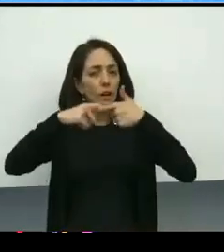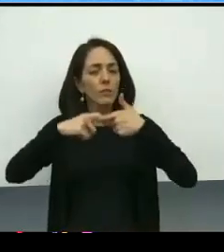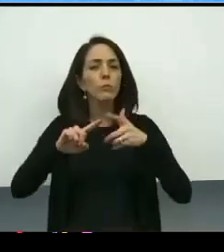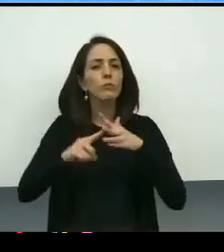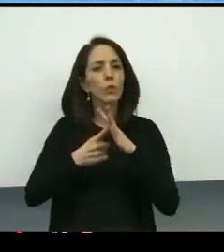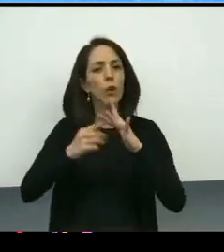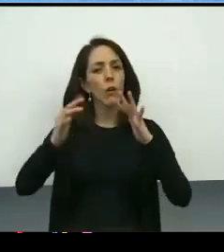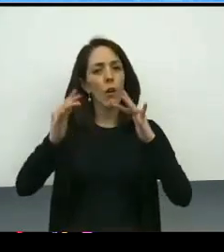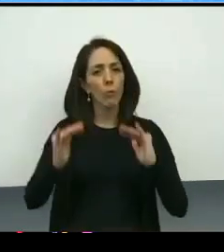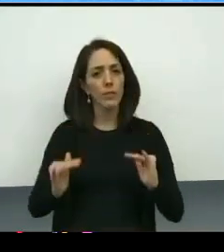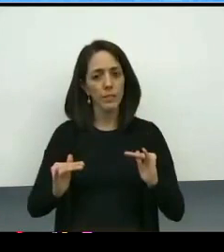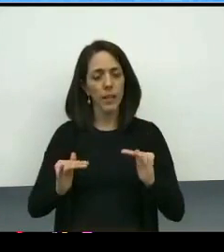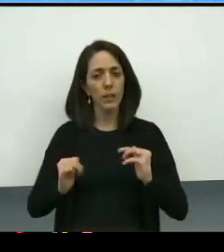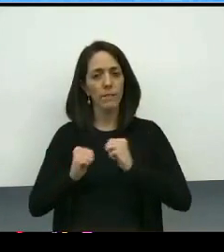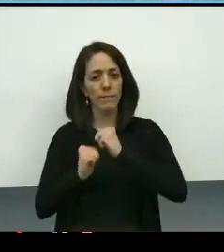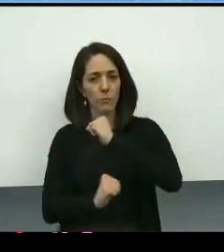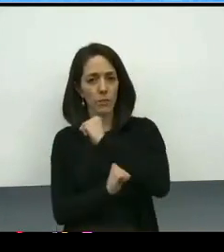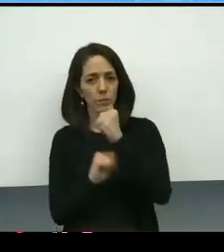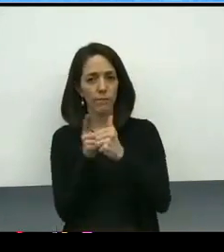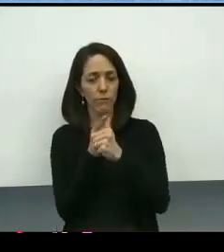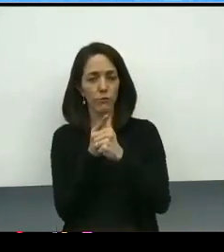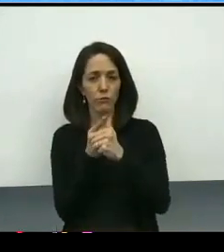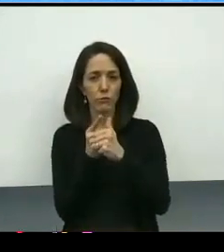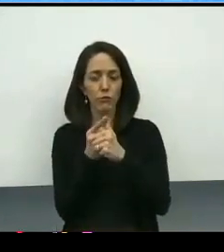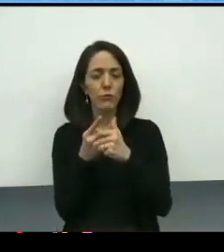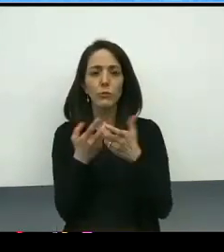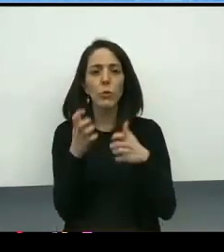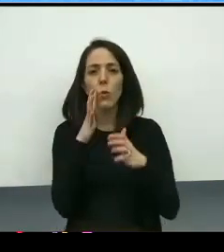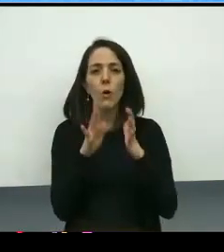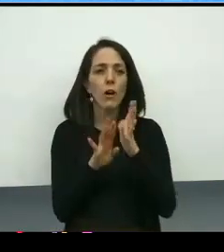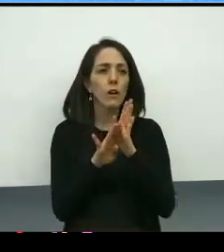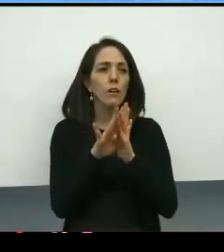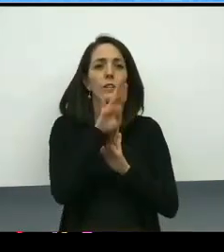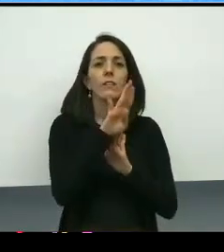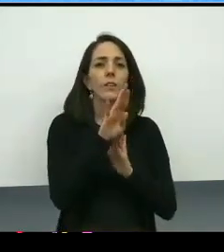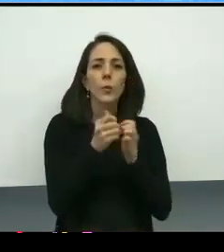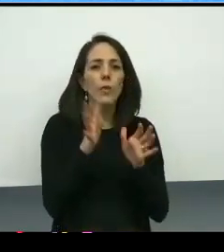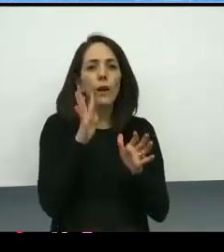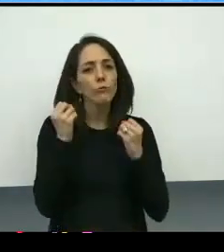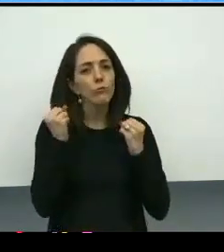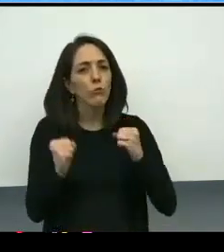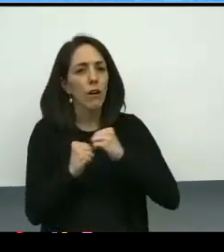not on top of something that was already not working for the community.